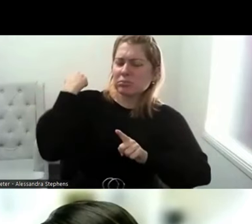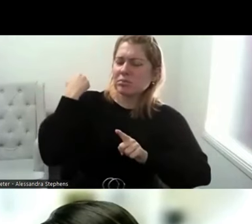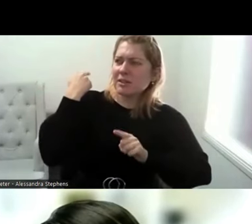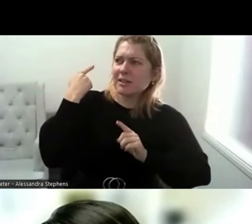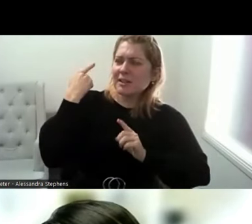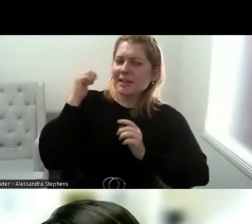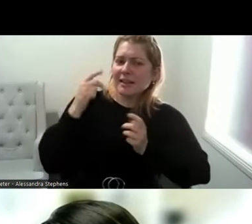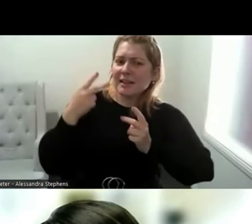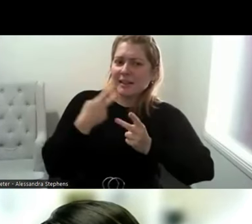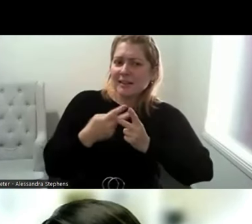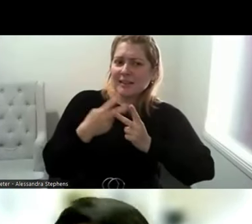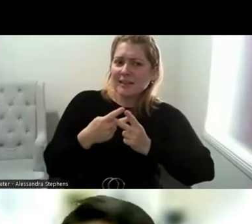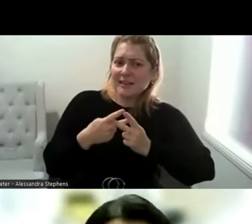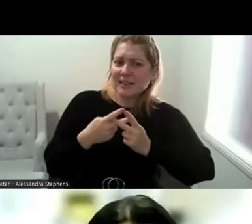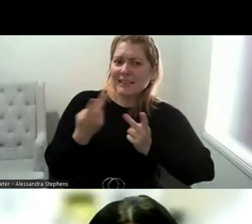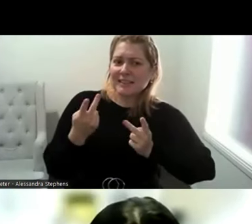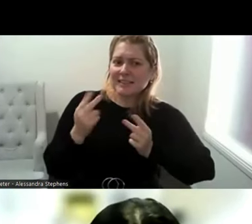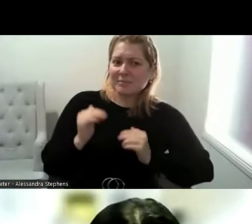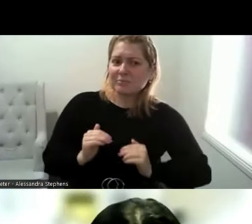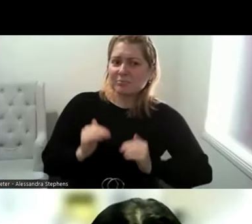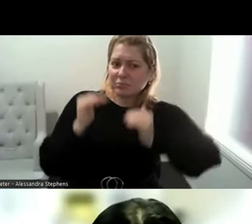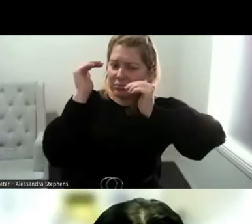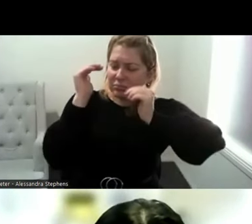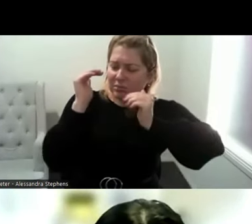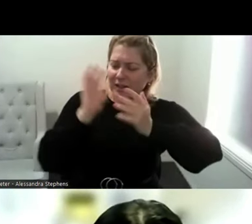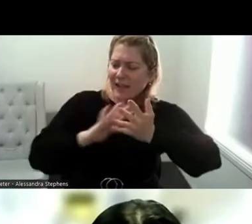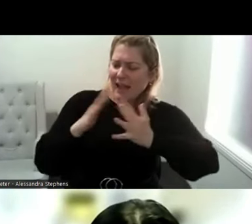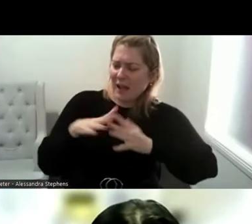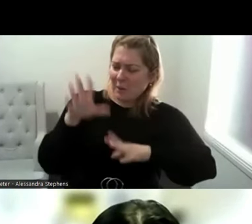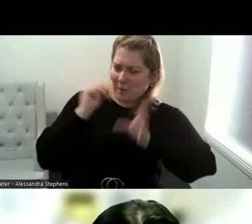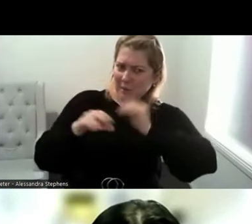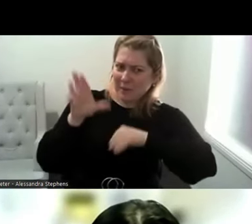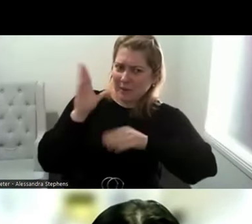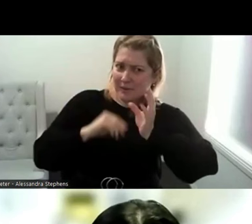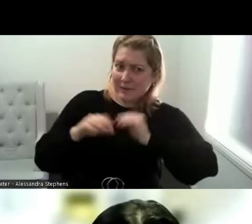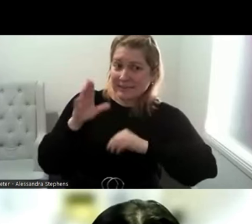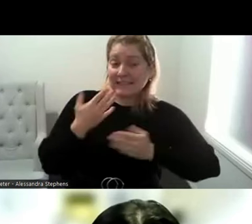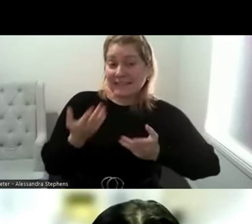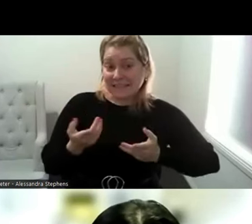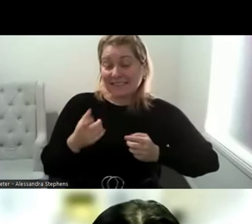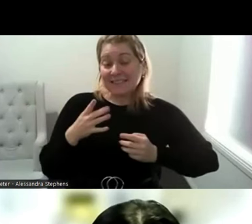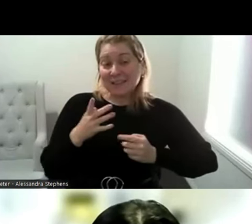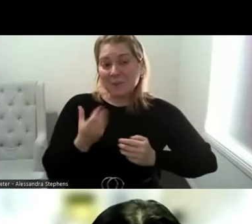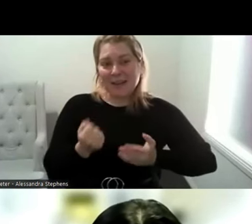many of us might be cringing a bit at the thought and can share probably very similar memories about